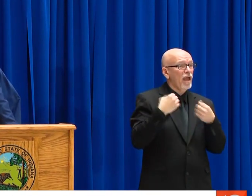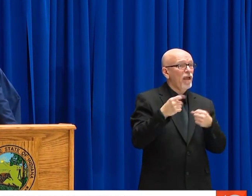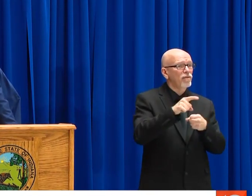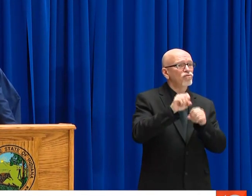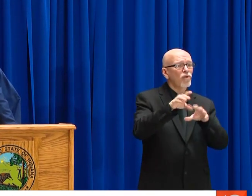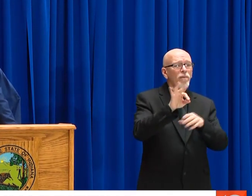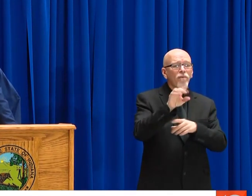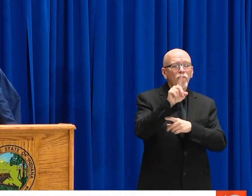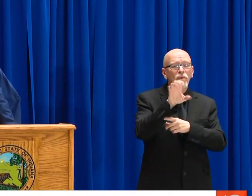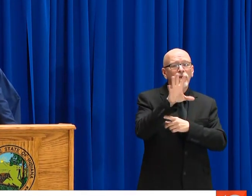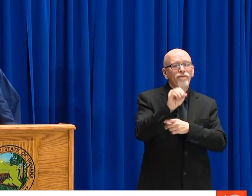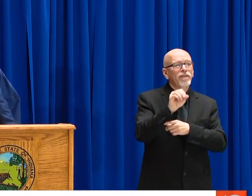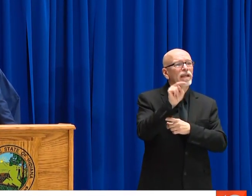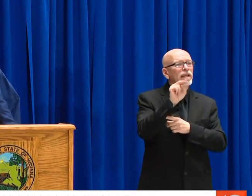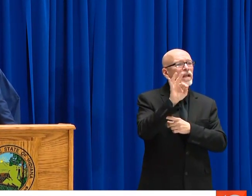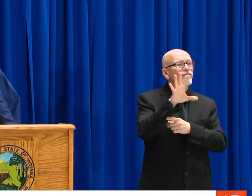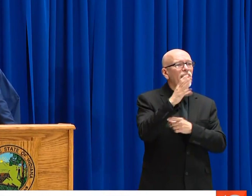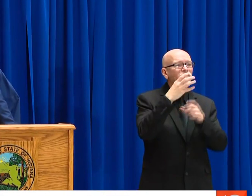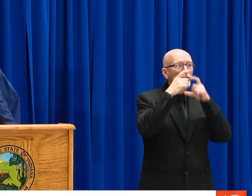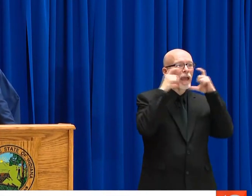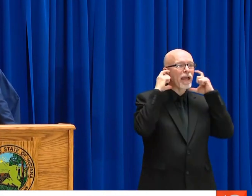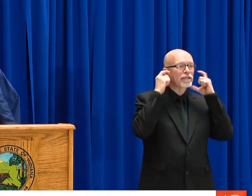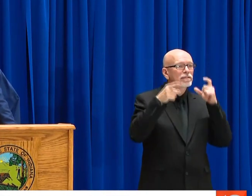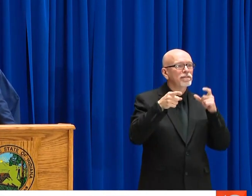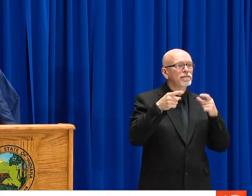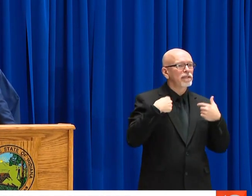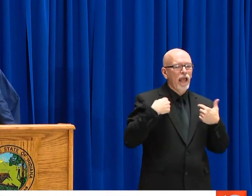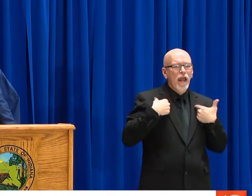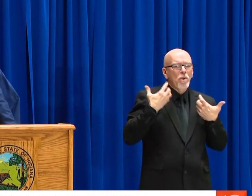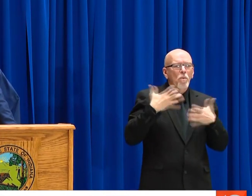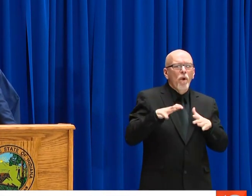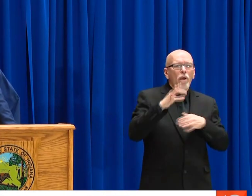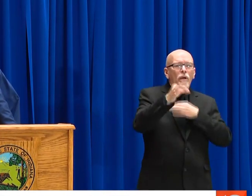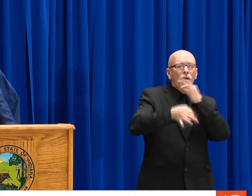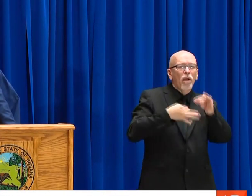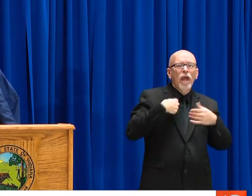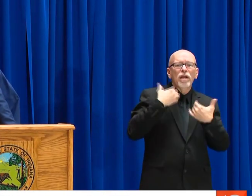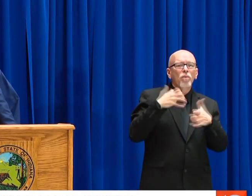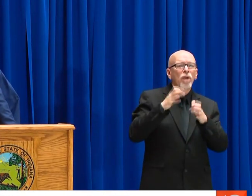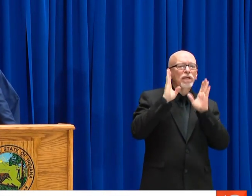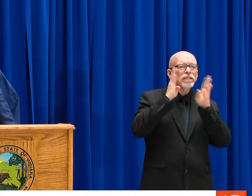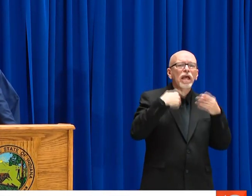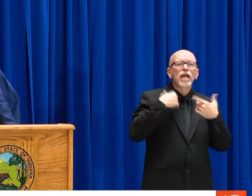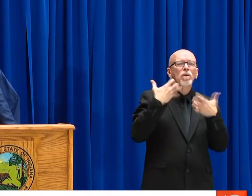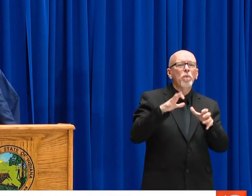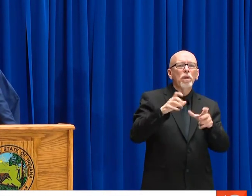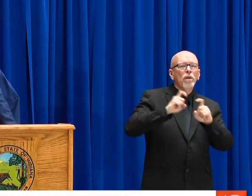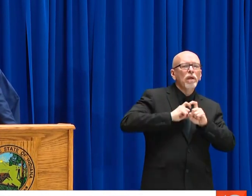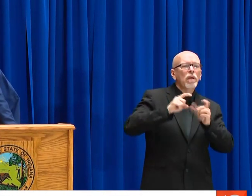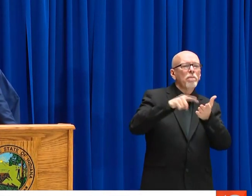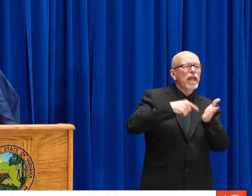WE HAD -- THEY WILL REMAIN ANONYMOUS, BUT WE HAD SOMEONE WALK INTO THE INDIANA STATE DEPARTMENT OF HEALTH YESTERDAY,